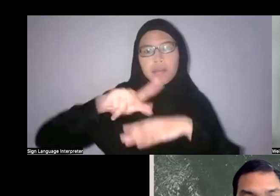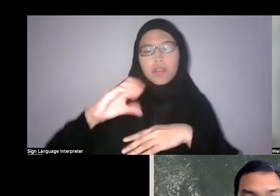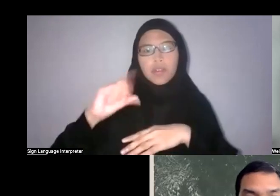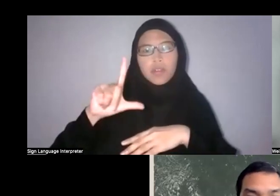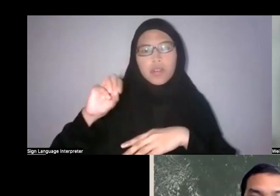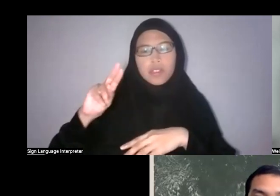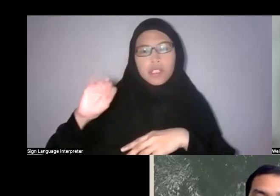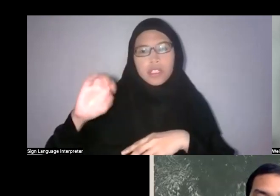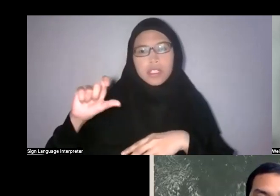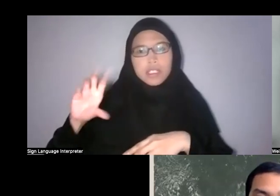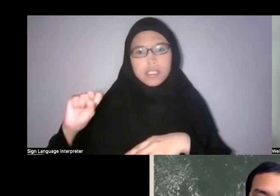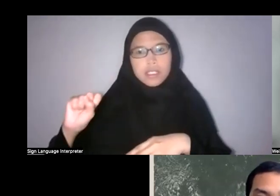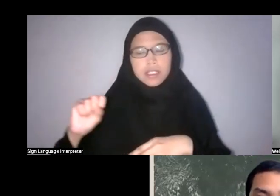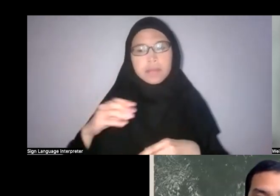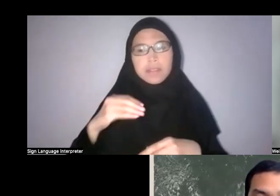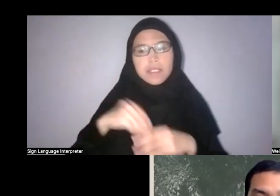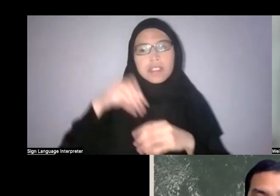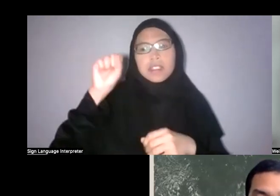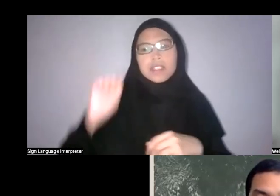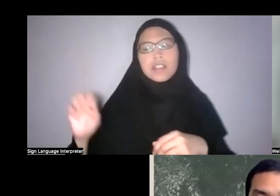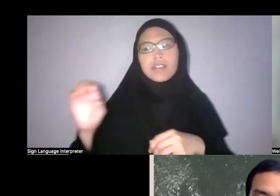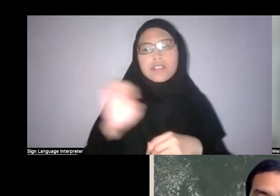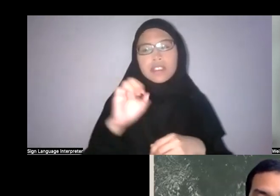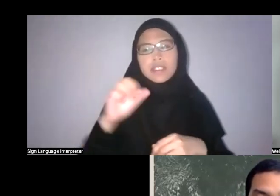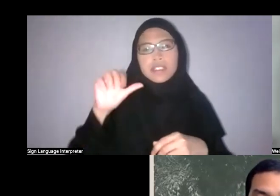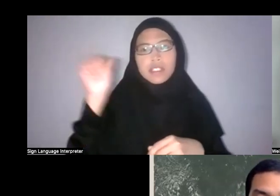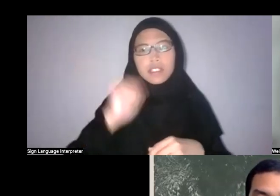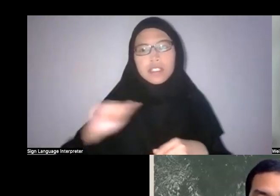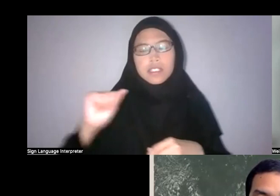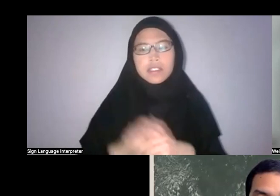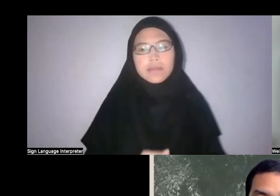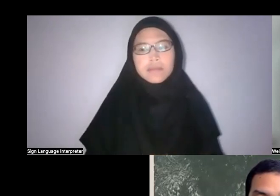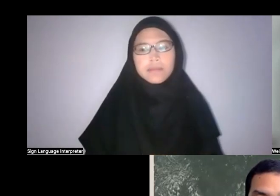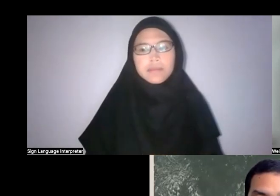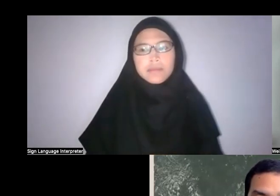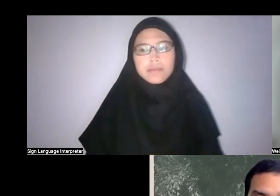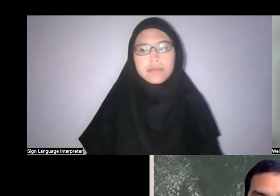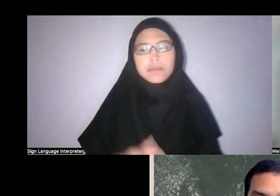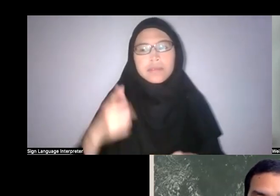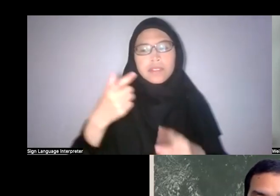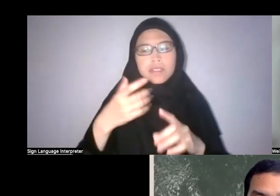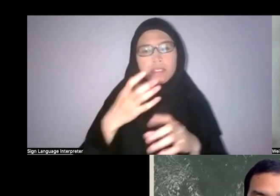Working from found images and iconography derived from his geographic and cultural contexts,